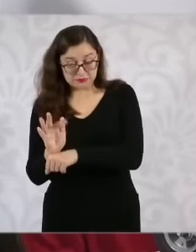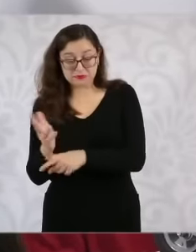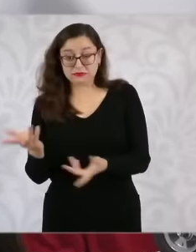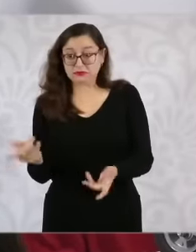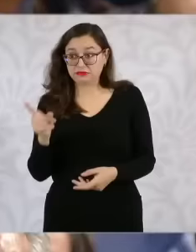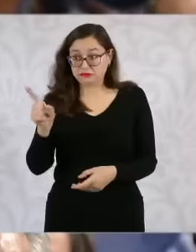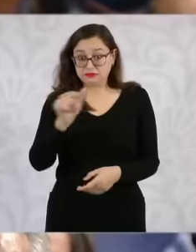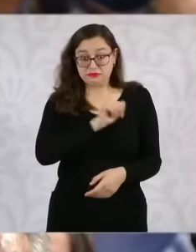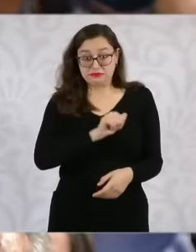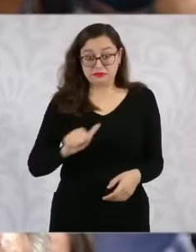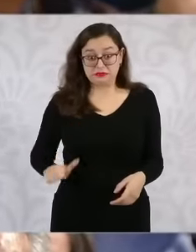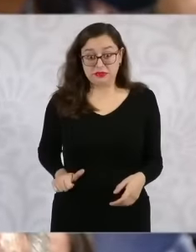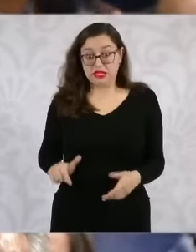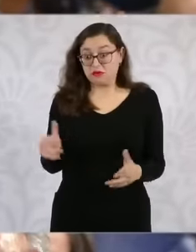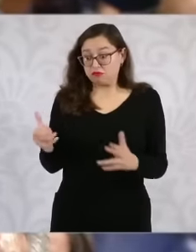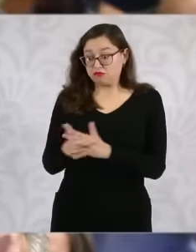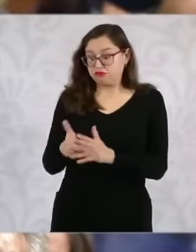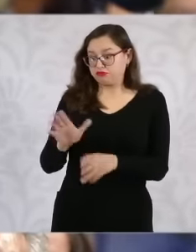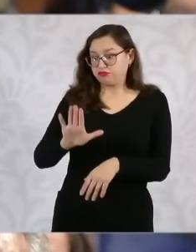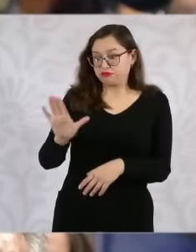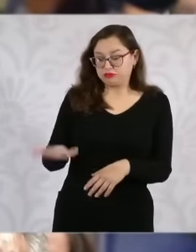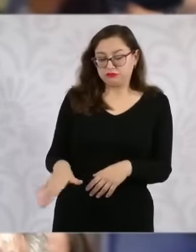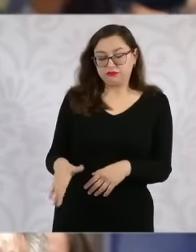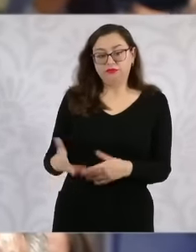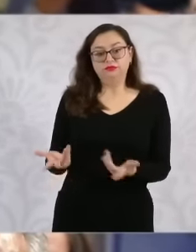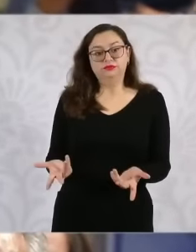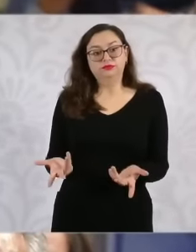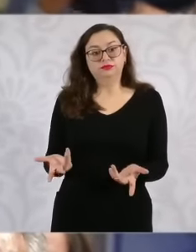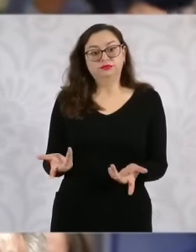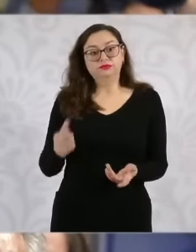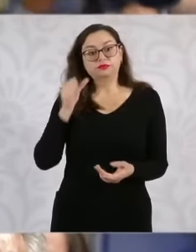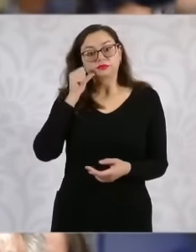Chilpancingo, you reported in the morning conference yesterday that